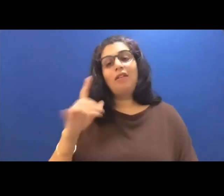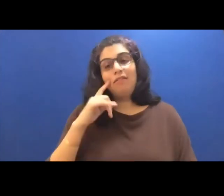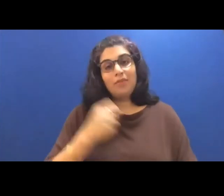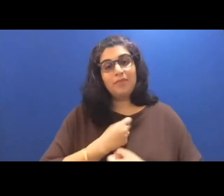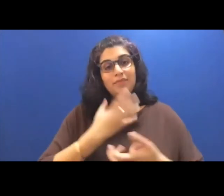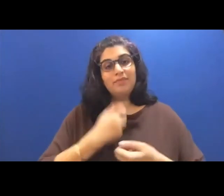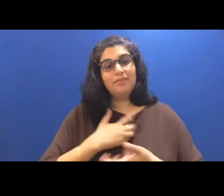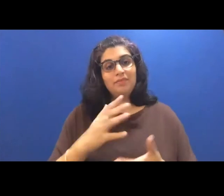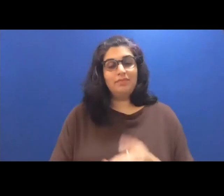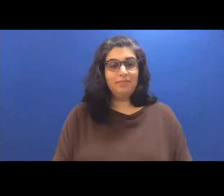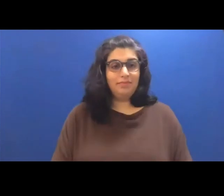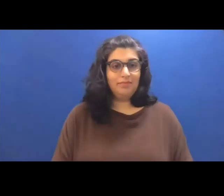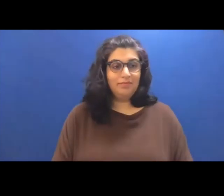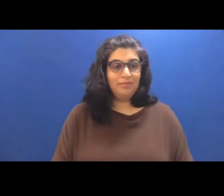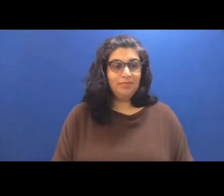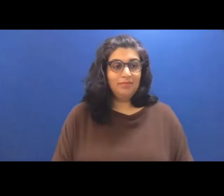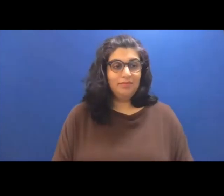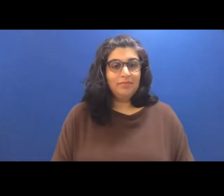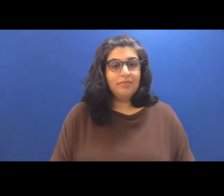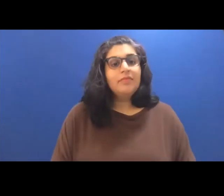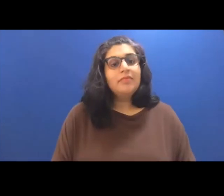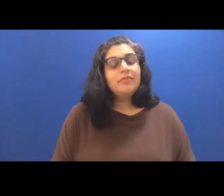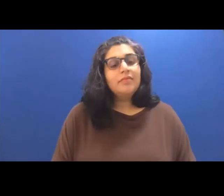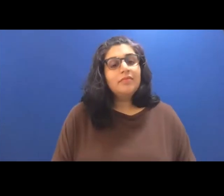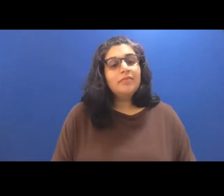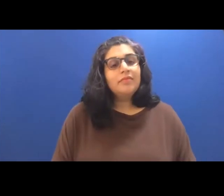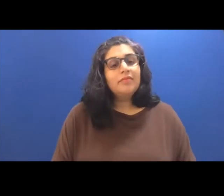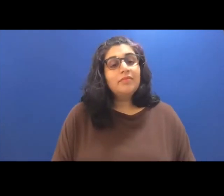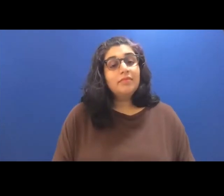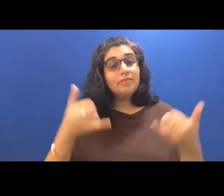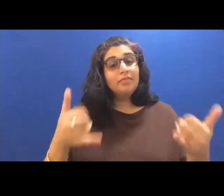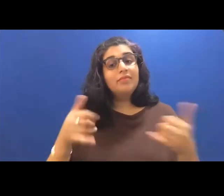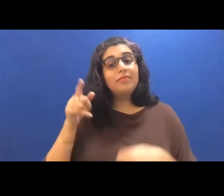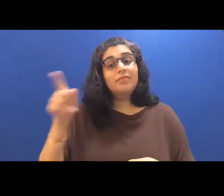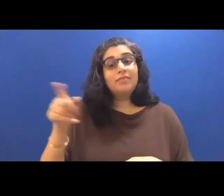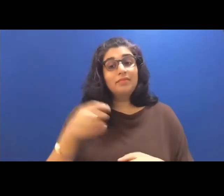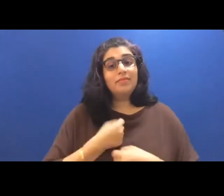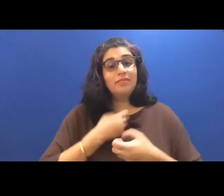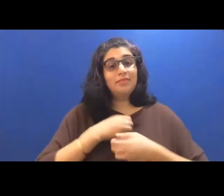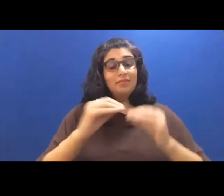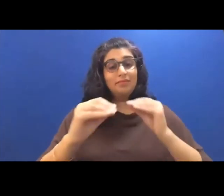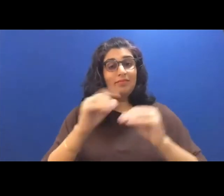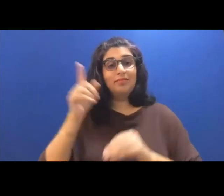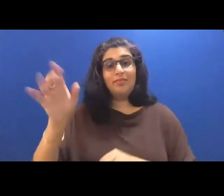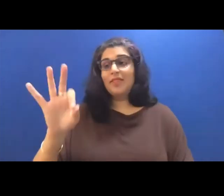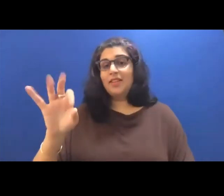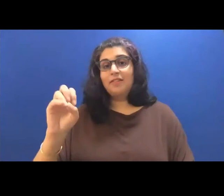by the New York Public Library. Currently, he is the poetry editor at Foundry gives creative